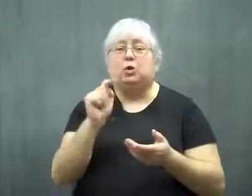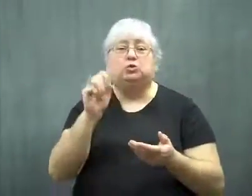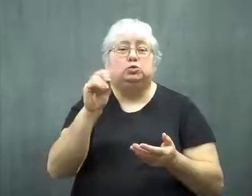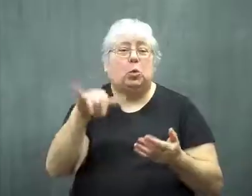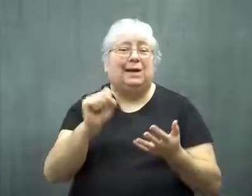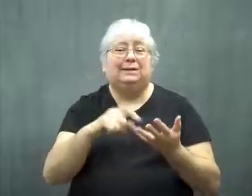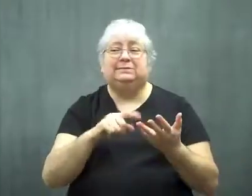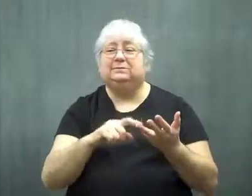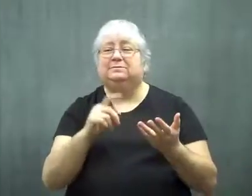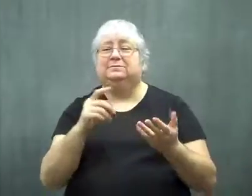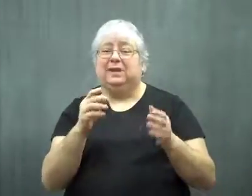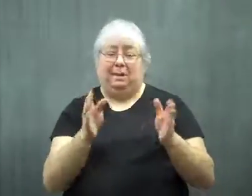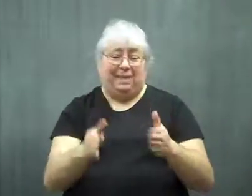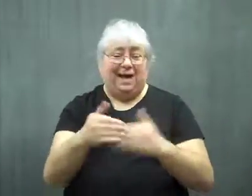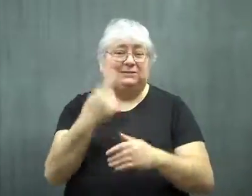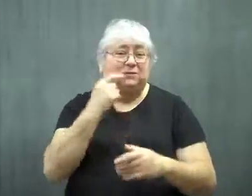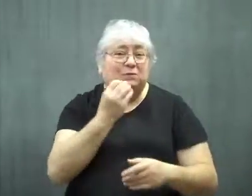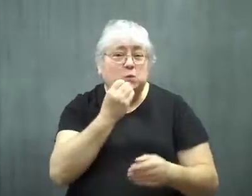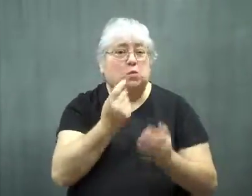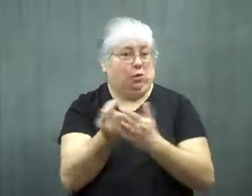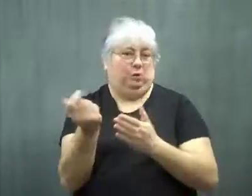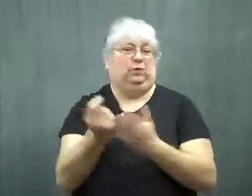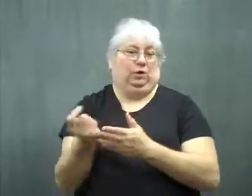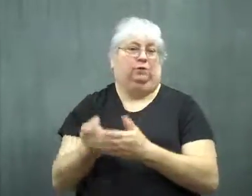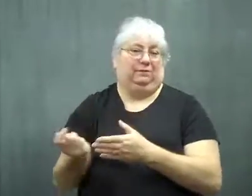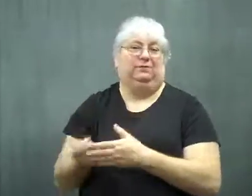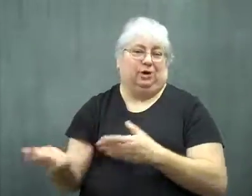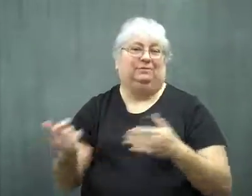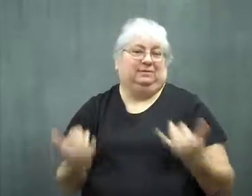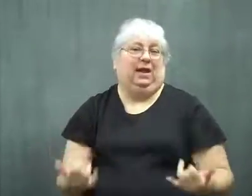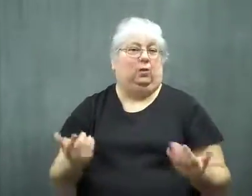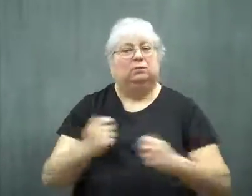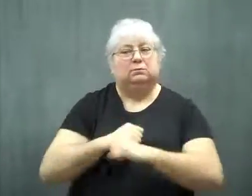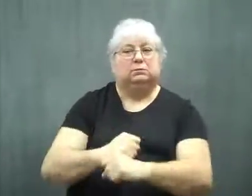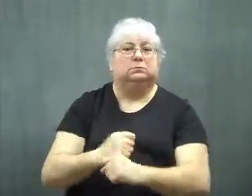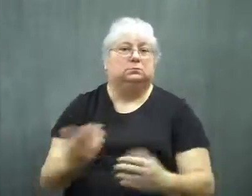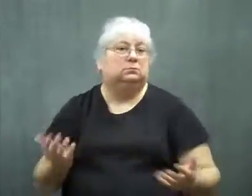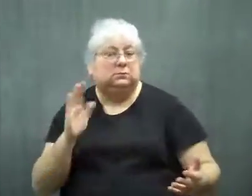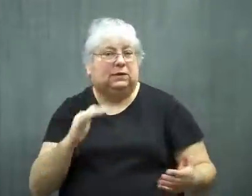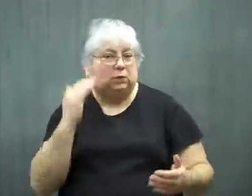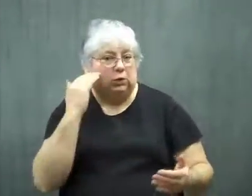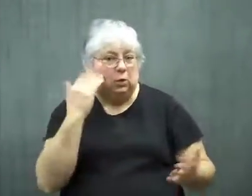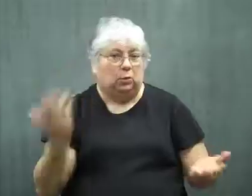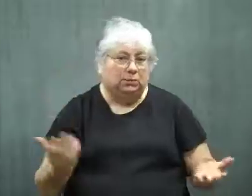toys, and containers for food as a precaution.